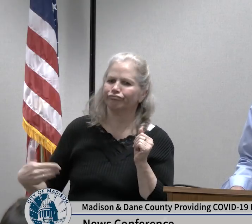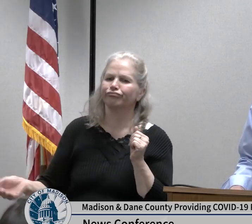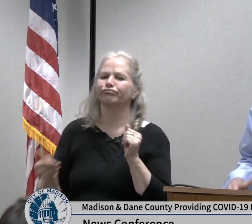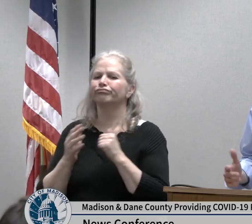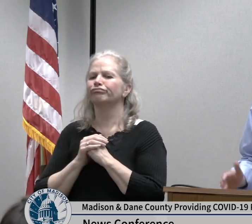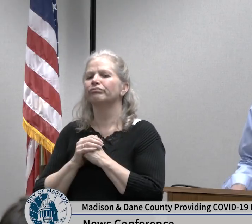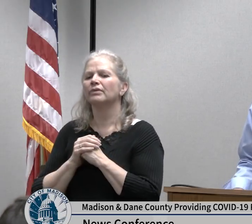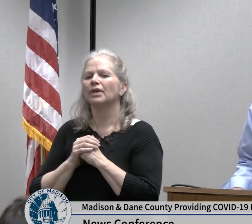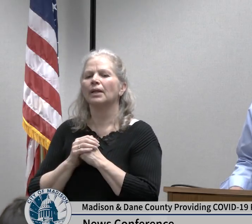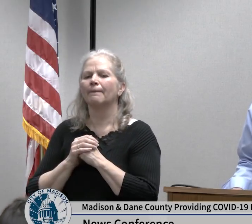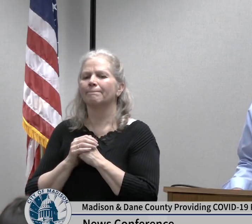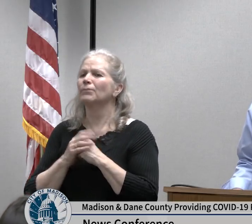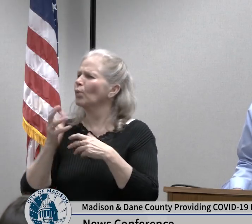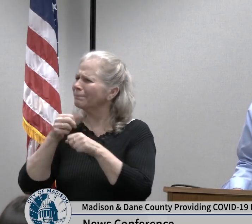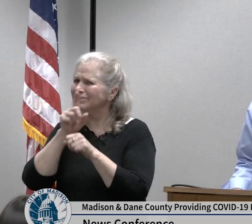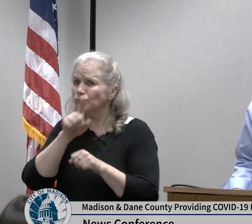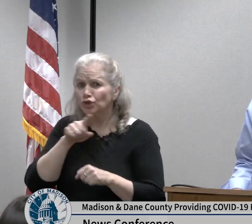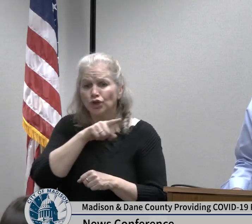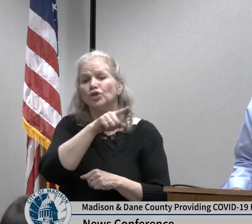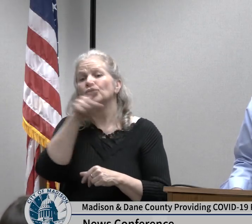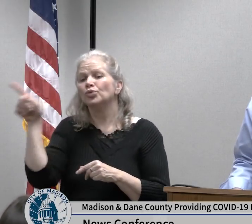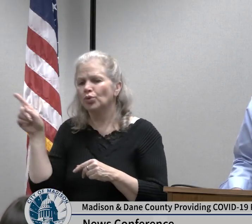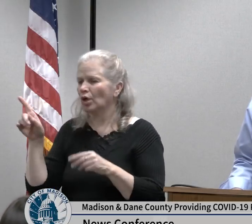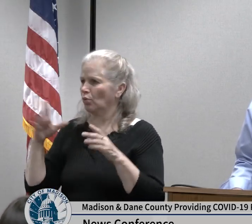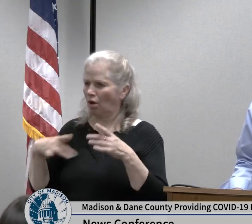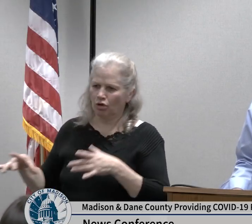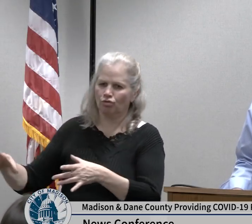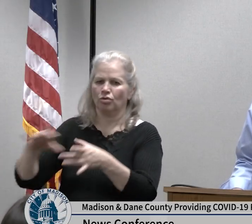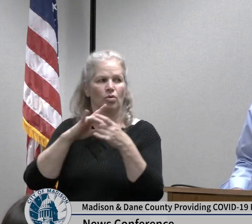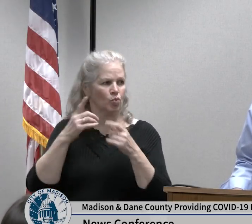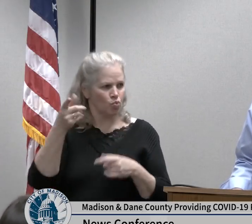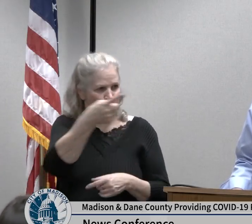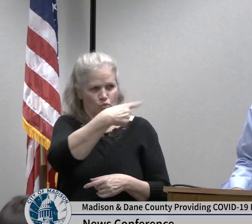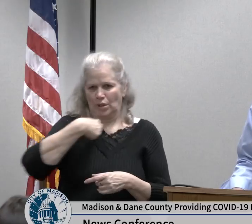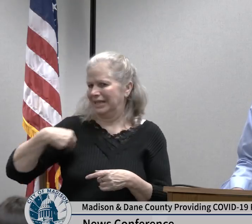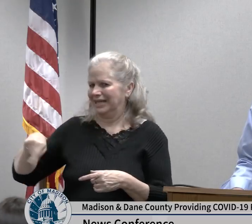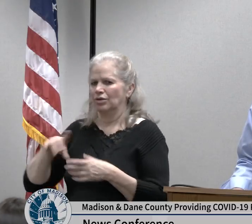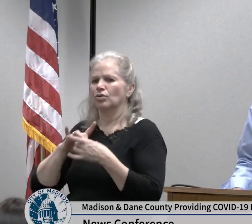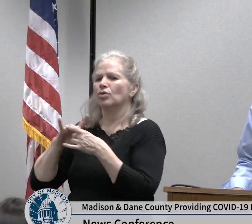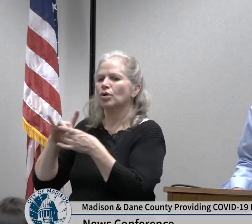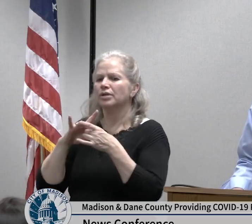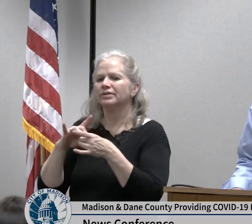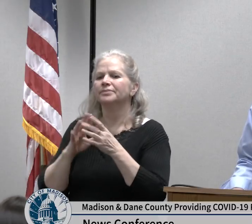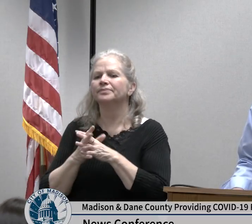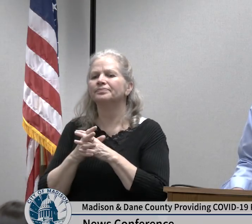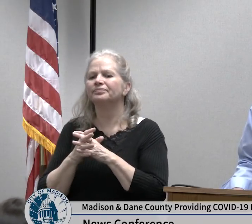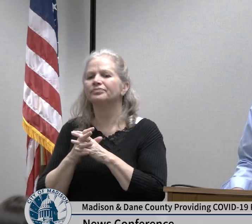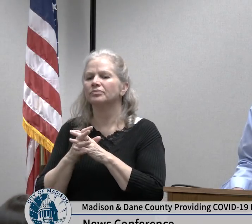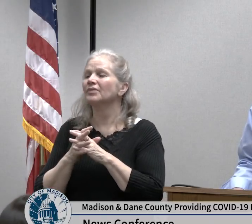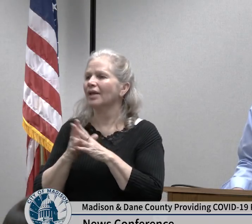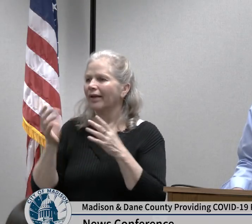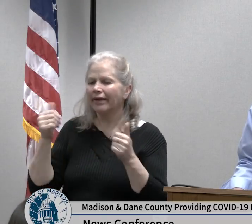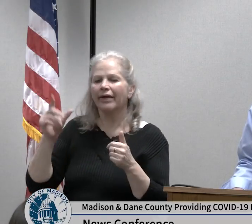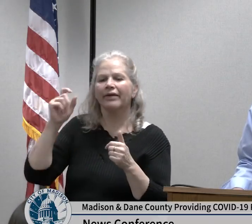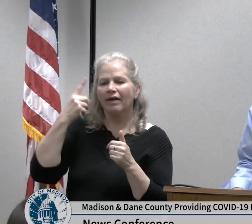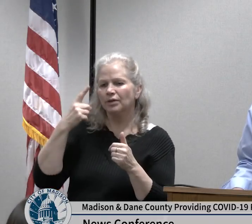know that there is coordination going on look at units of government are communicating our emergency services are communicating we're working with our